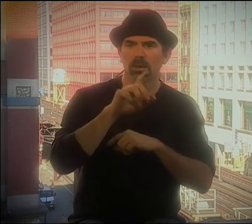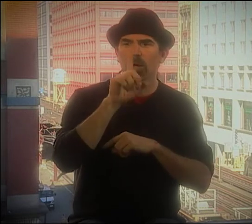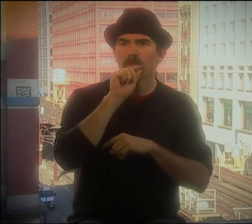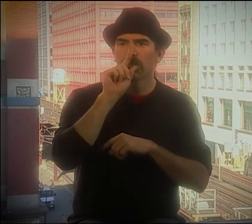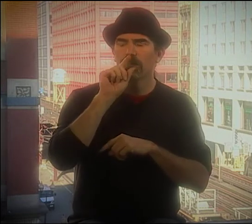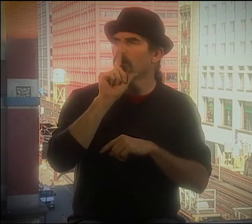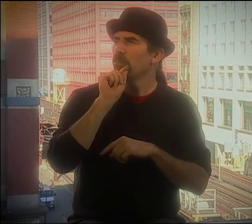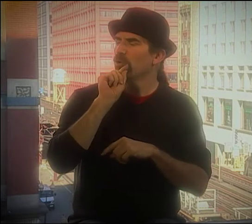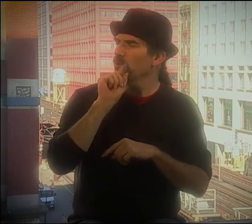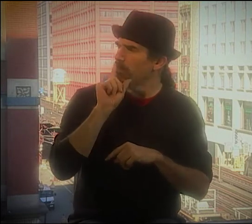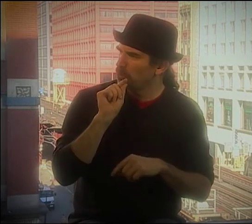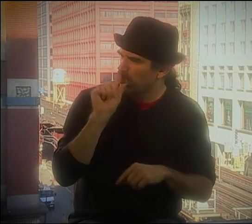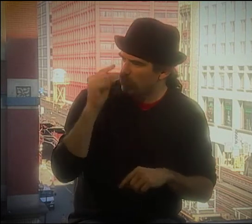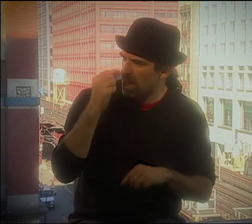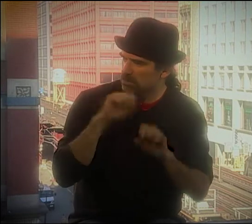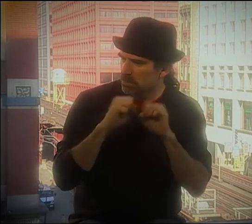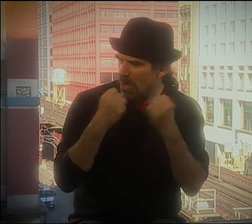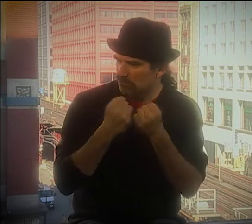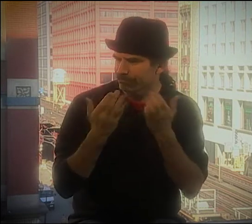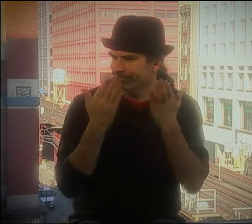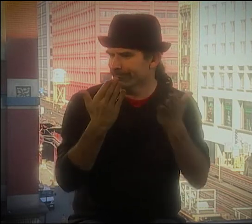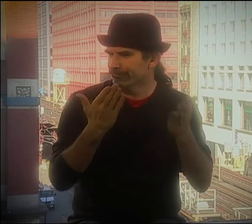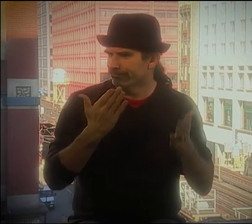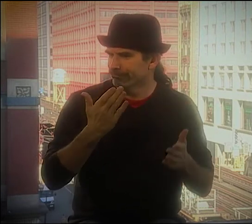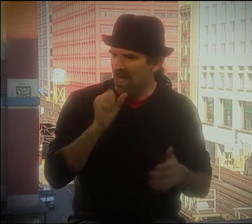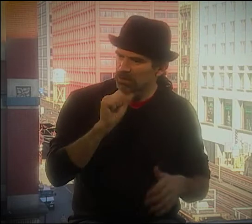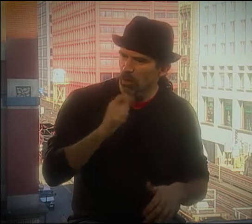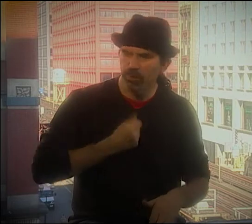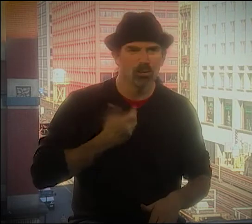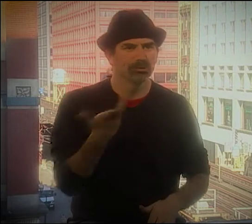WE WEREN'T THINKING ABOUT LABELING.